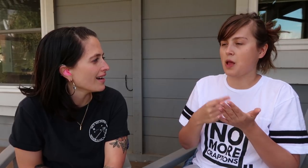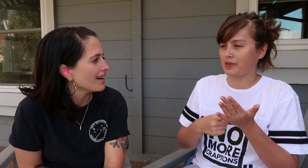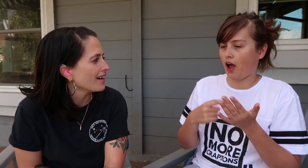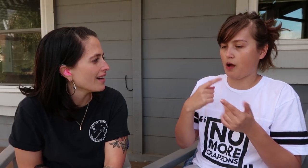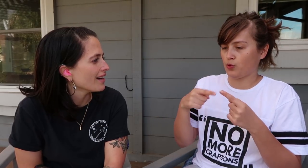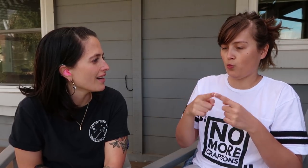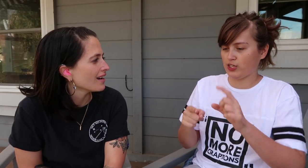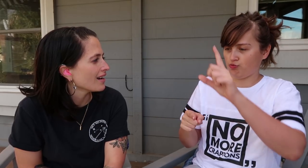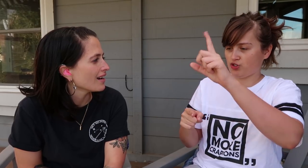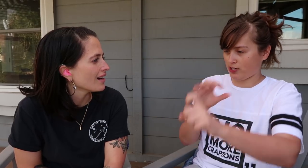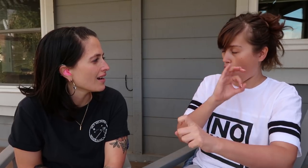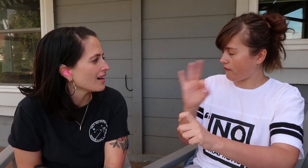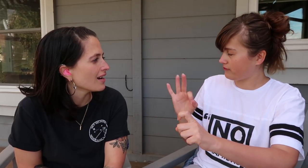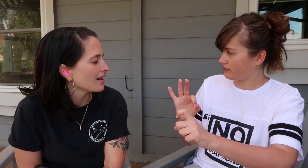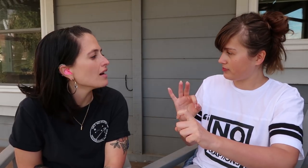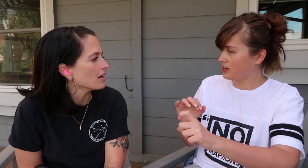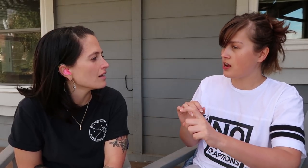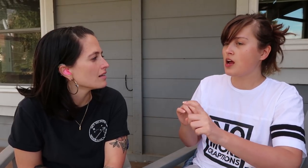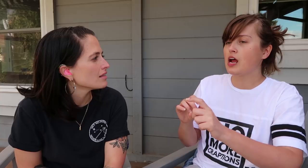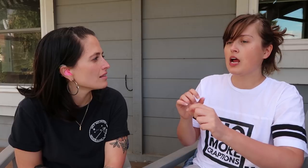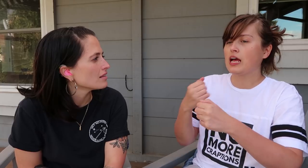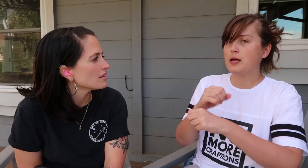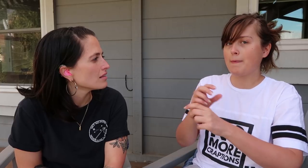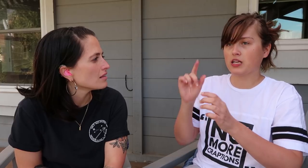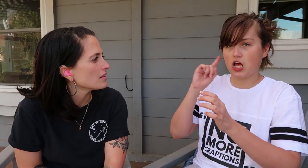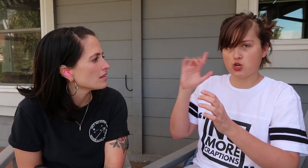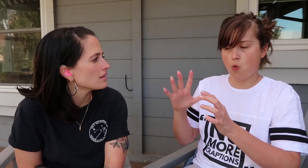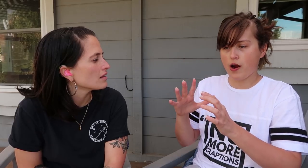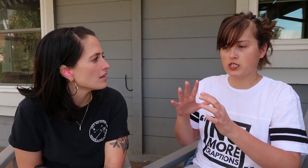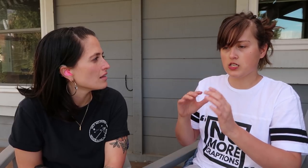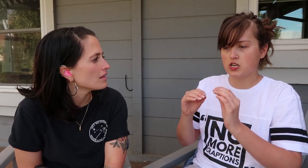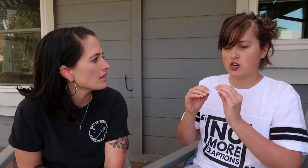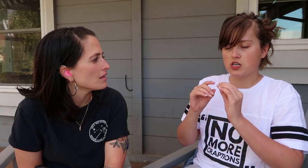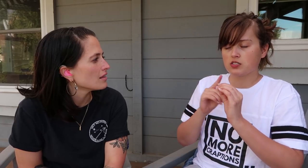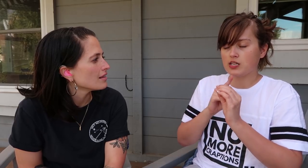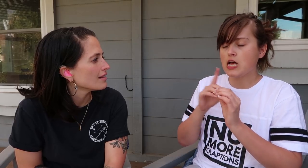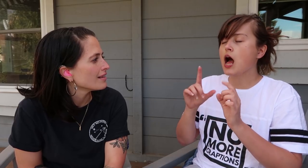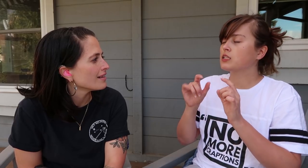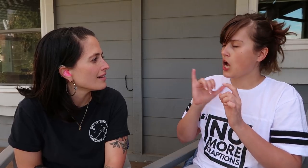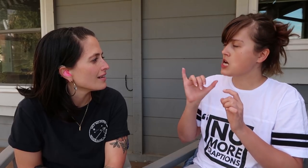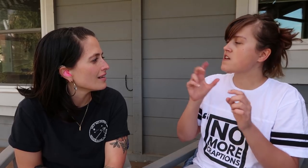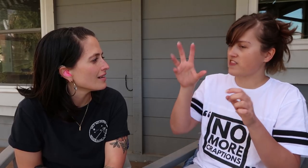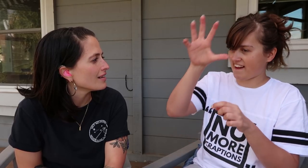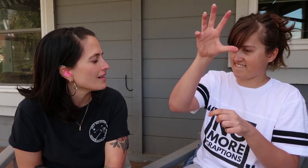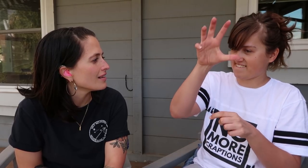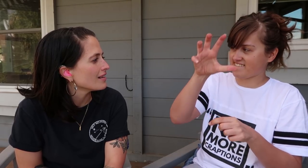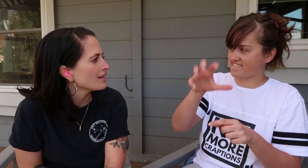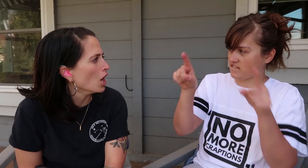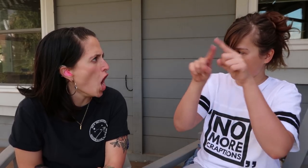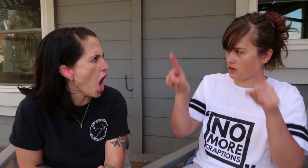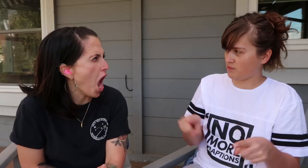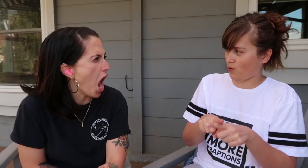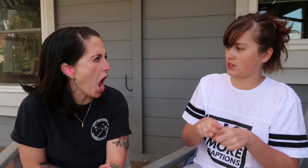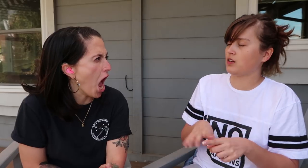But sometimes when you turn it off, it makes a noise very similar to the nails on a chalkboard.